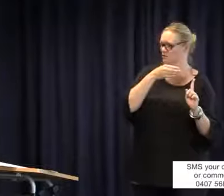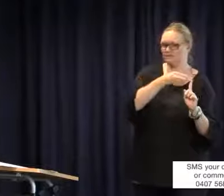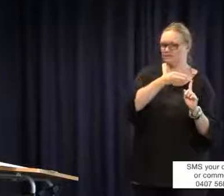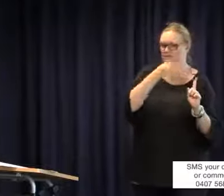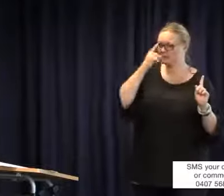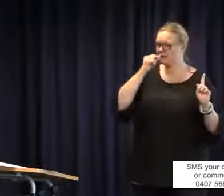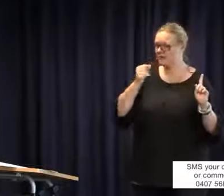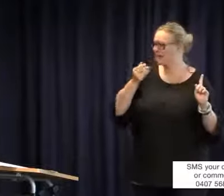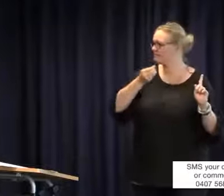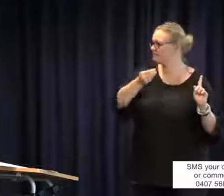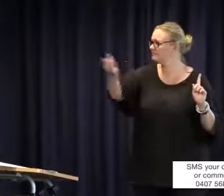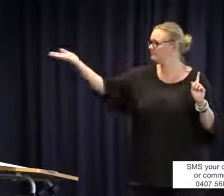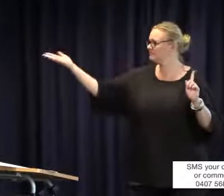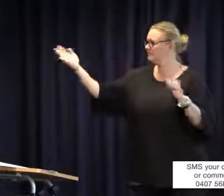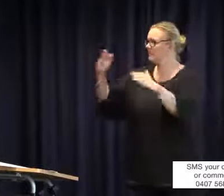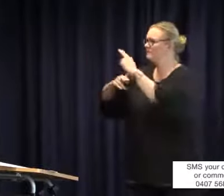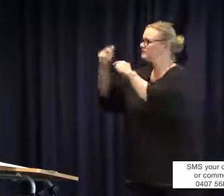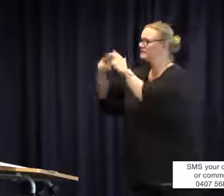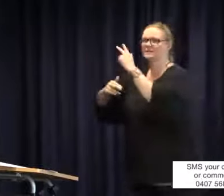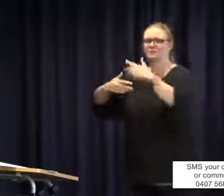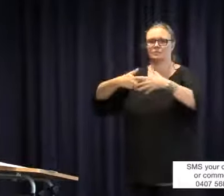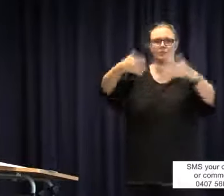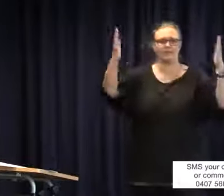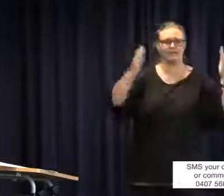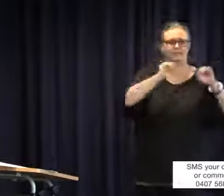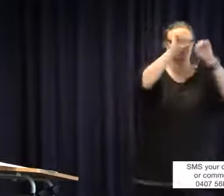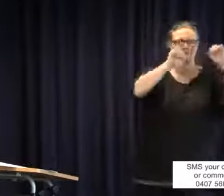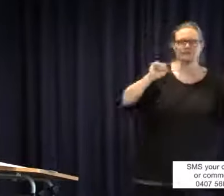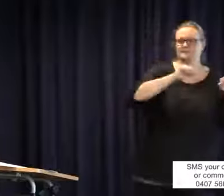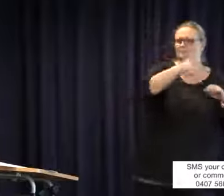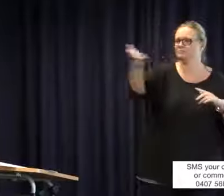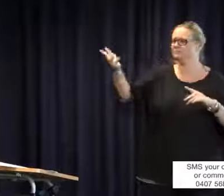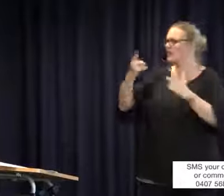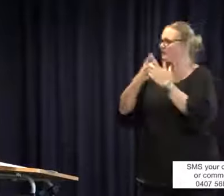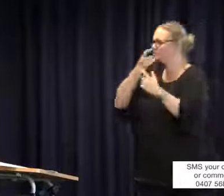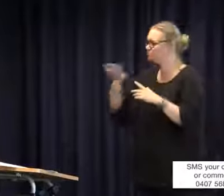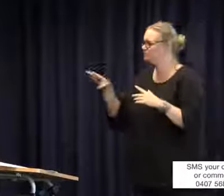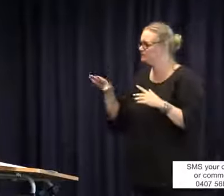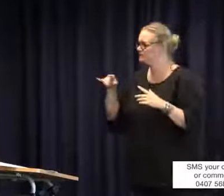the funds needed to be for the support of that child. Those funds could go for the gymnasium,